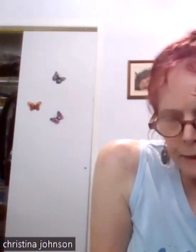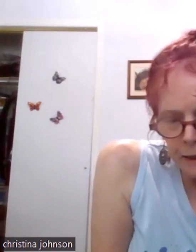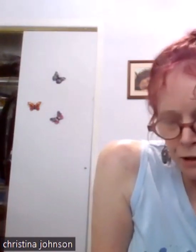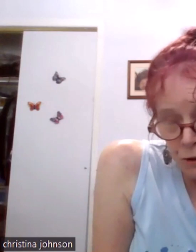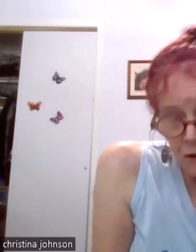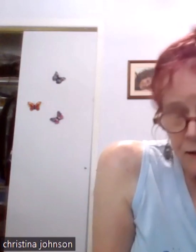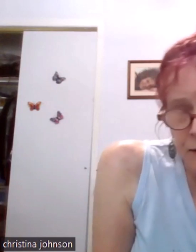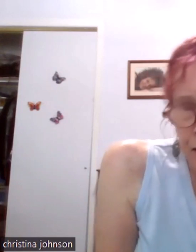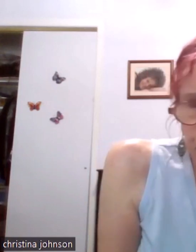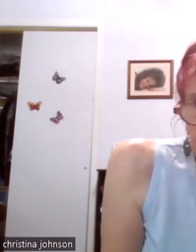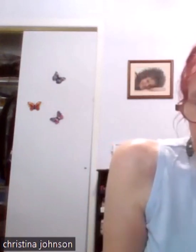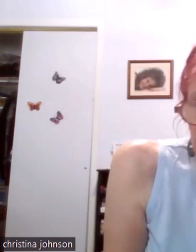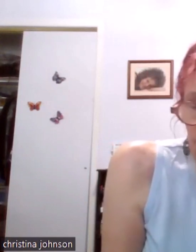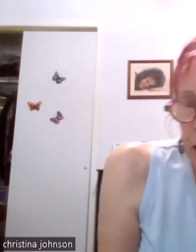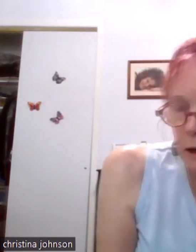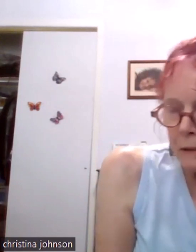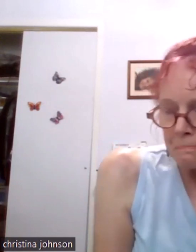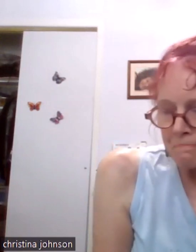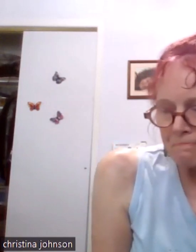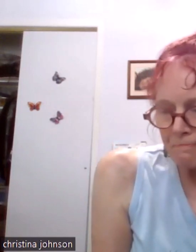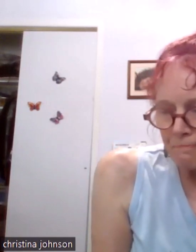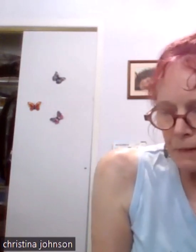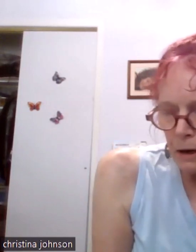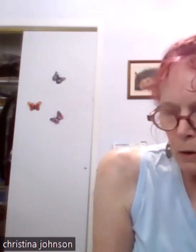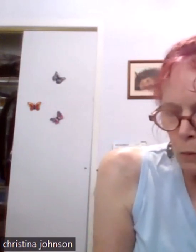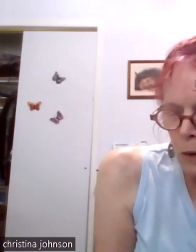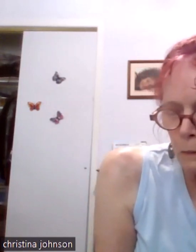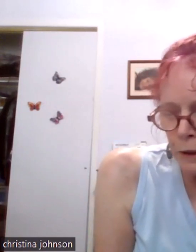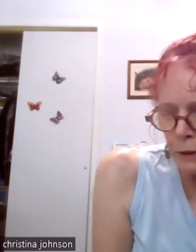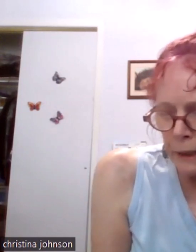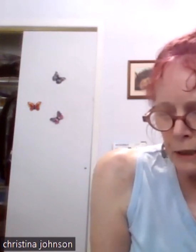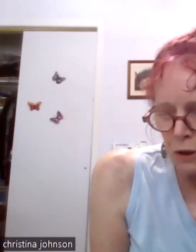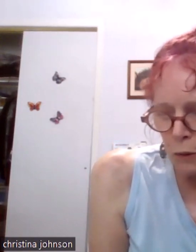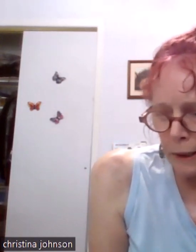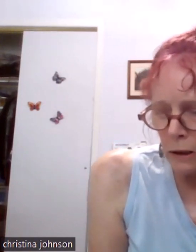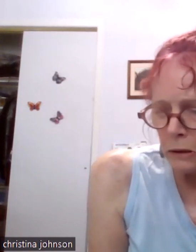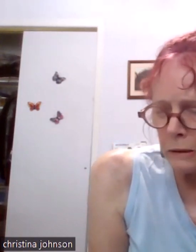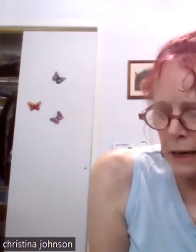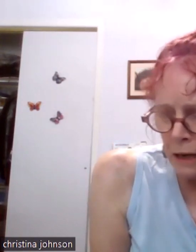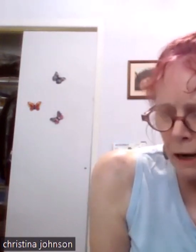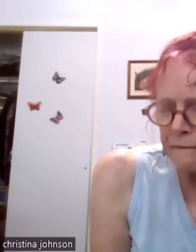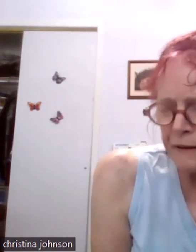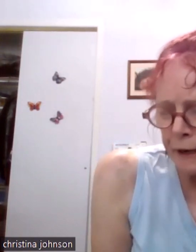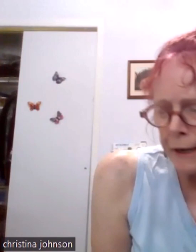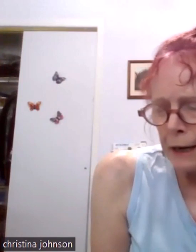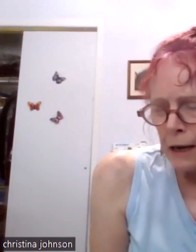Second, is use a sense of humor... Ahh... What we're doing is critical and not funny.